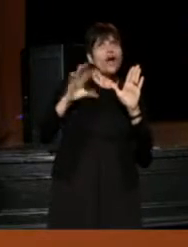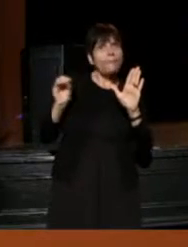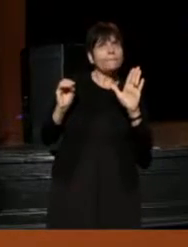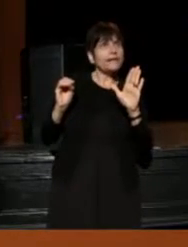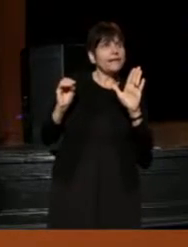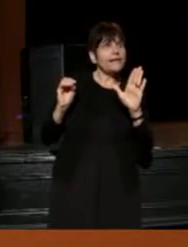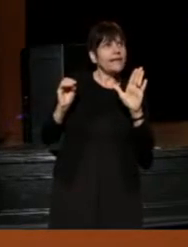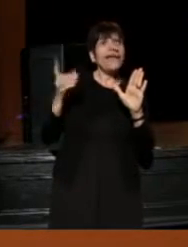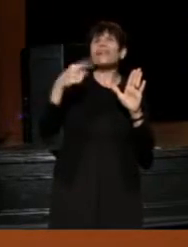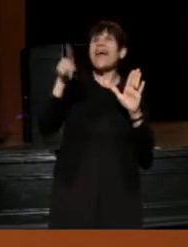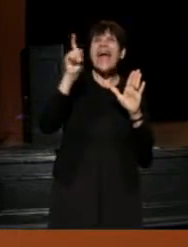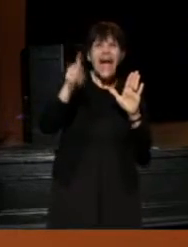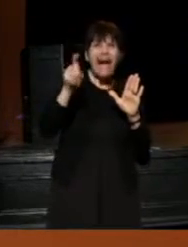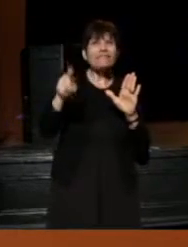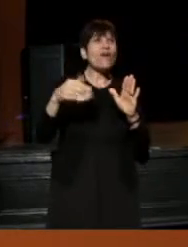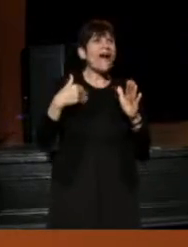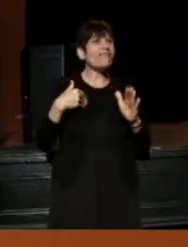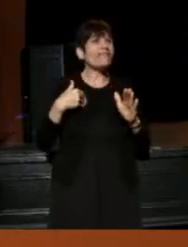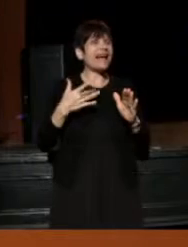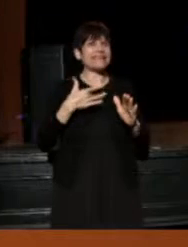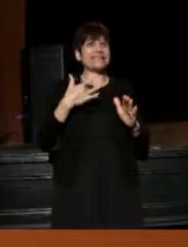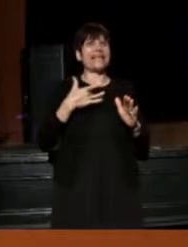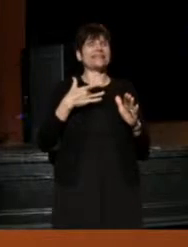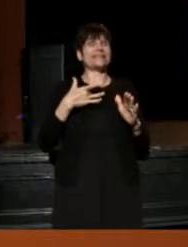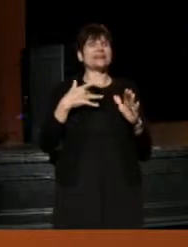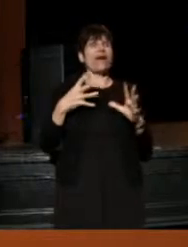they they have to have that sense of proprietorship,